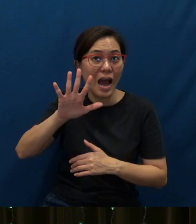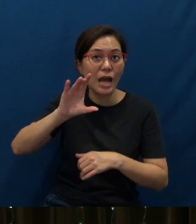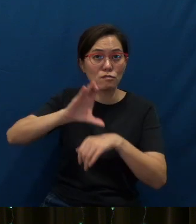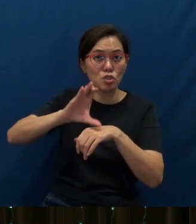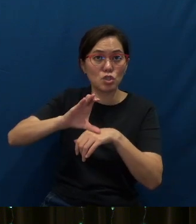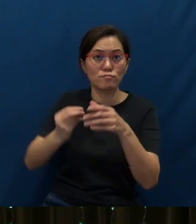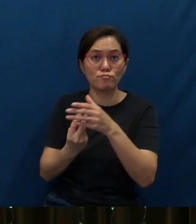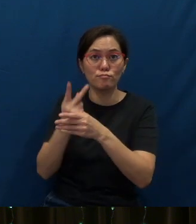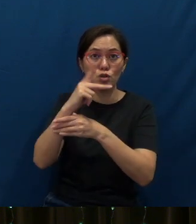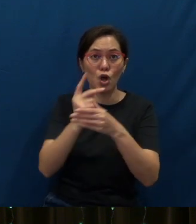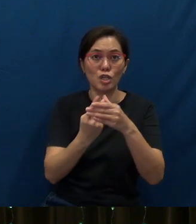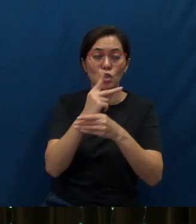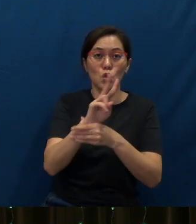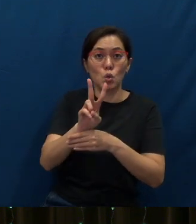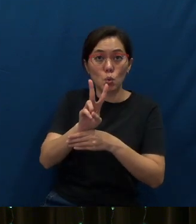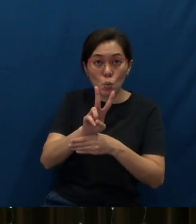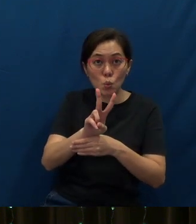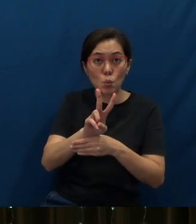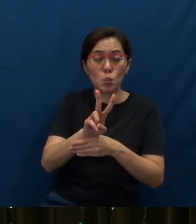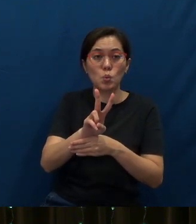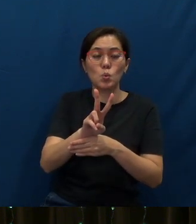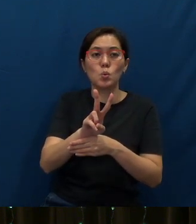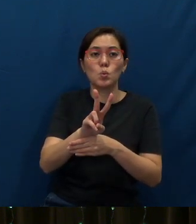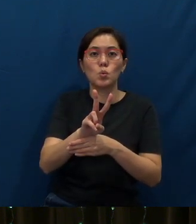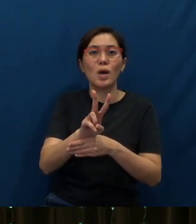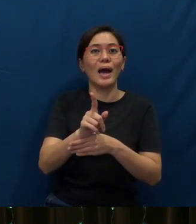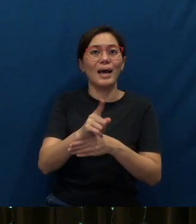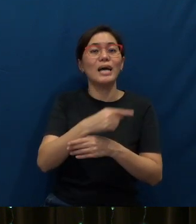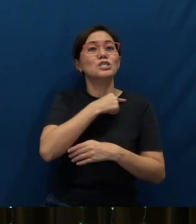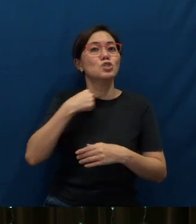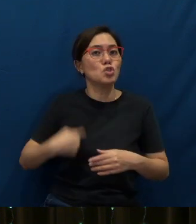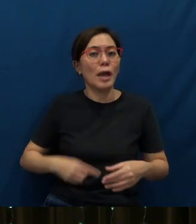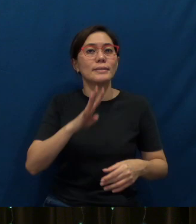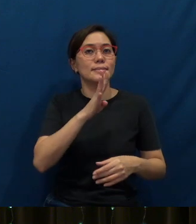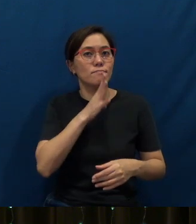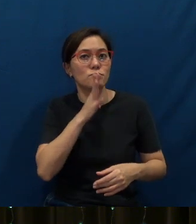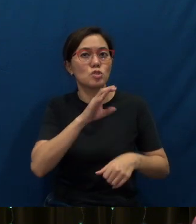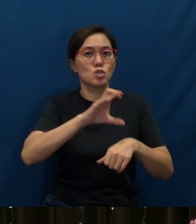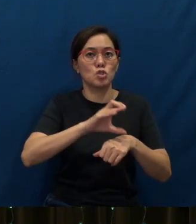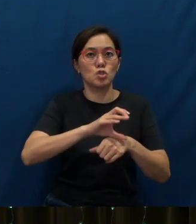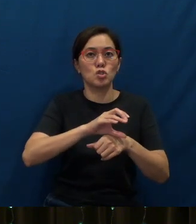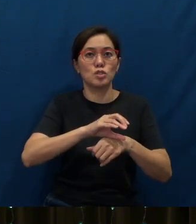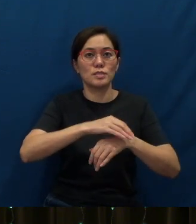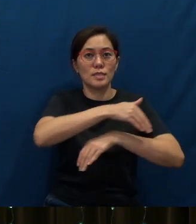Two of them, incidentally, were Chinese-speaking churches along the Myanmar-China border.